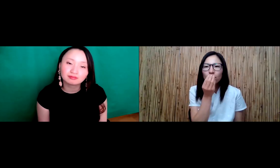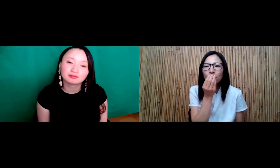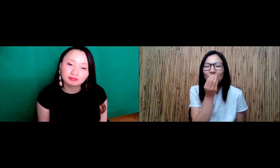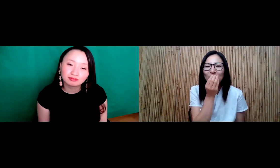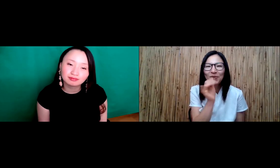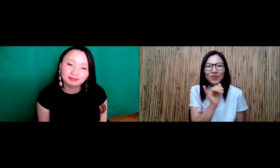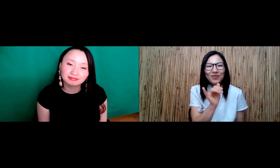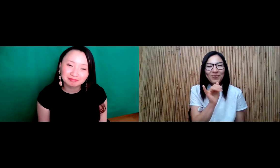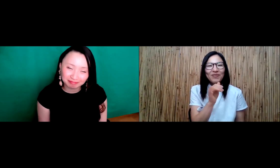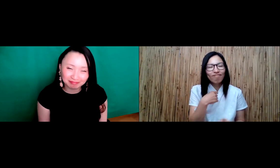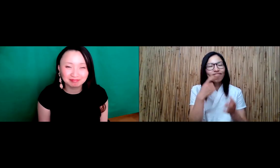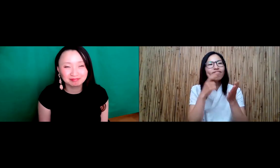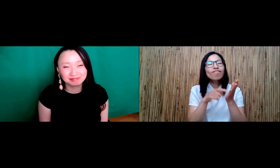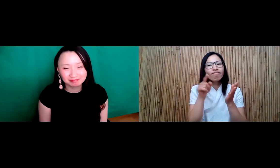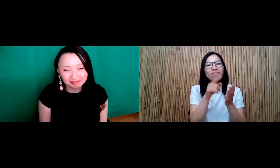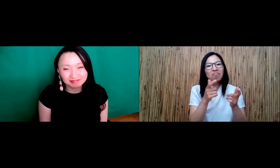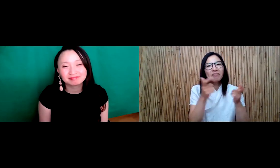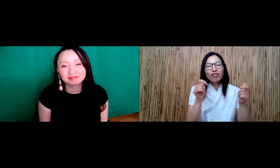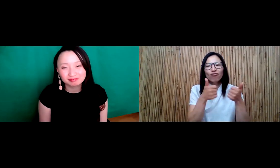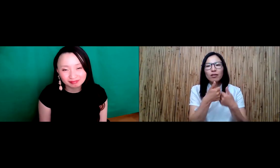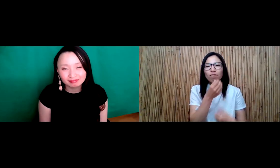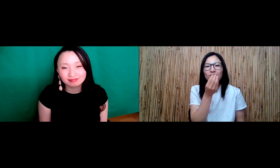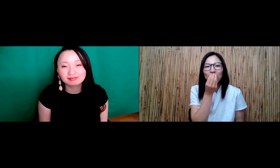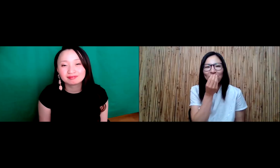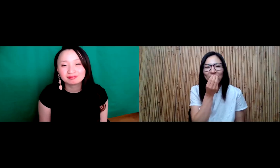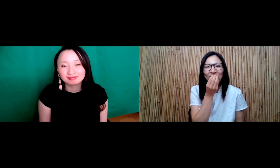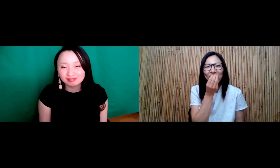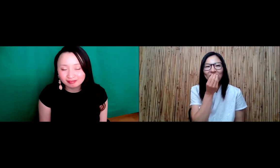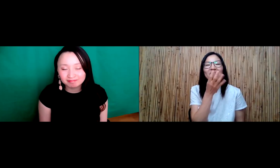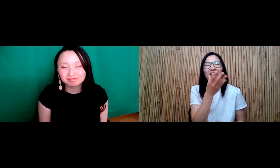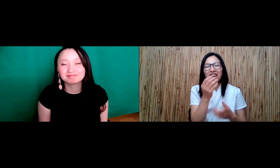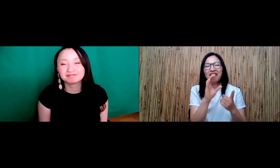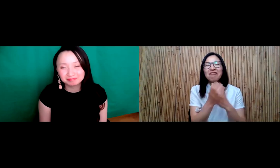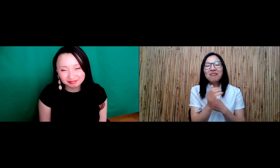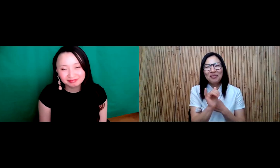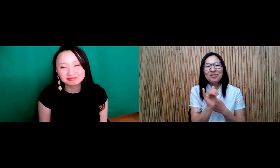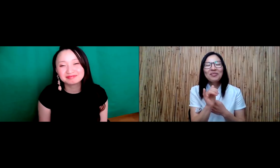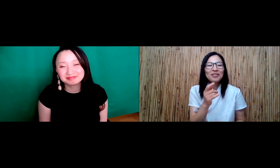that prevented us from getting to know each other. Earlier, but also food as Joey said,